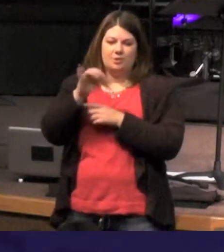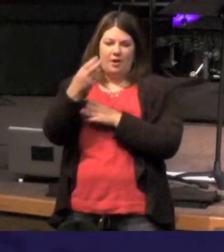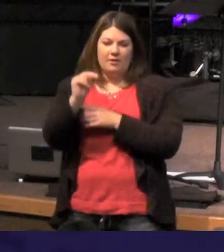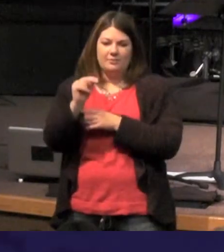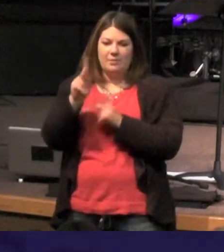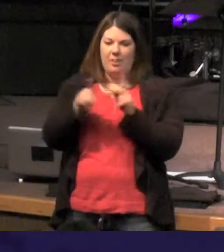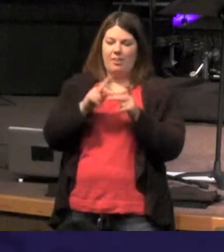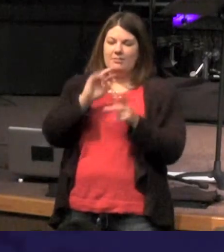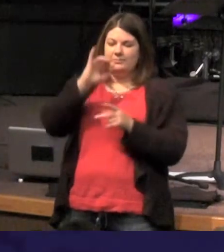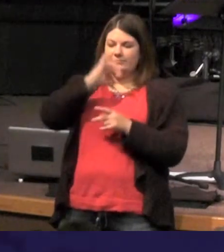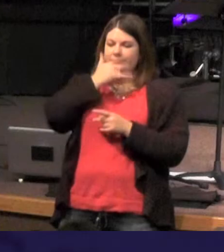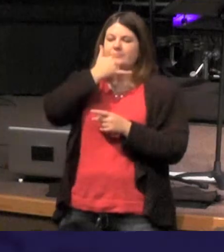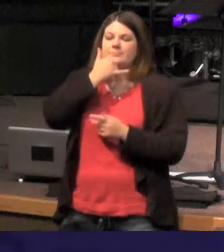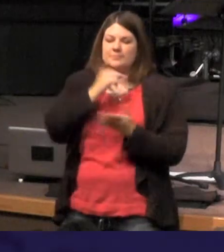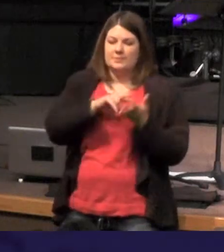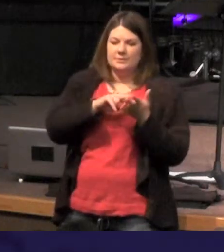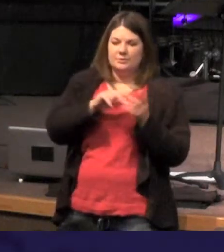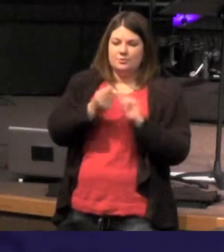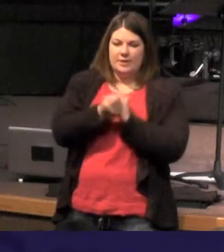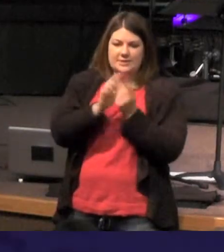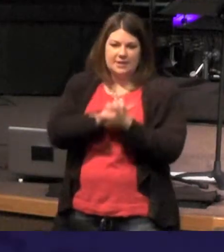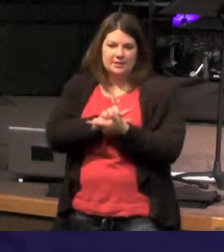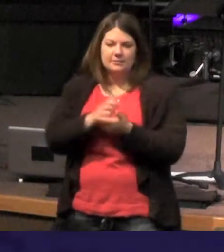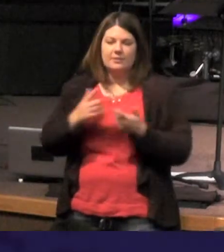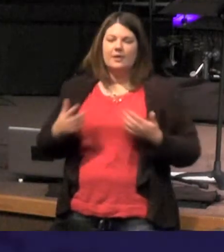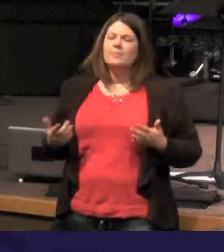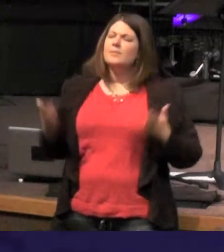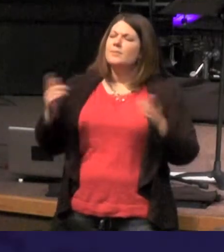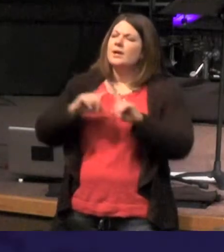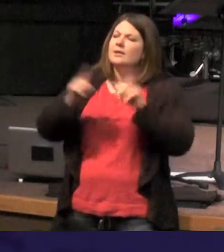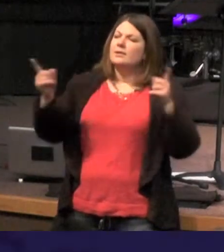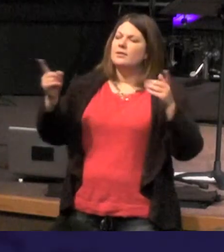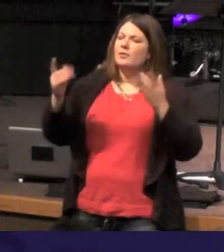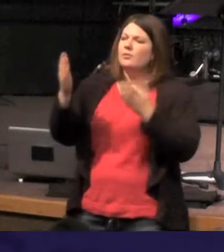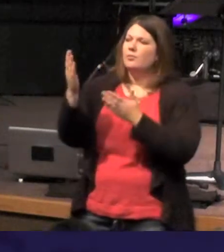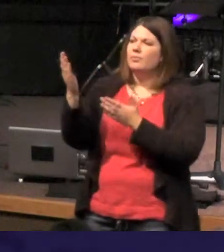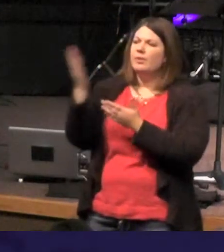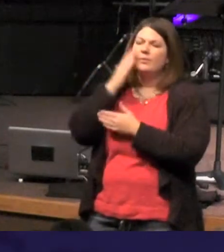but what can we know about Jesus and in these five verses